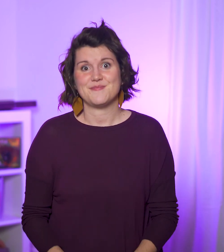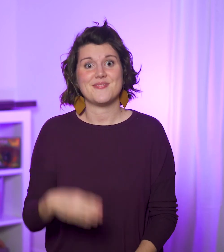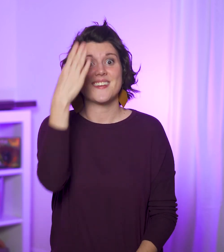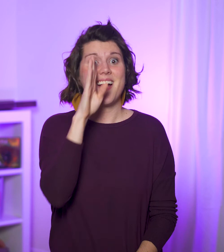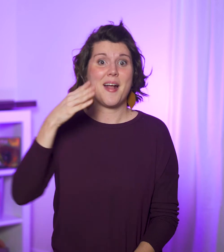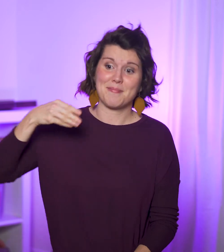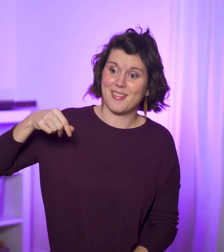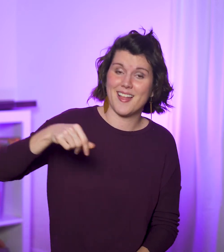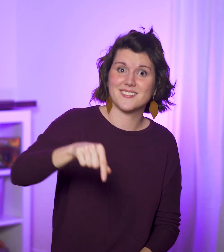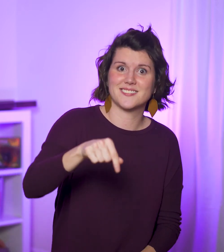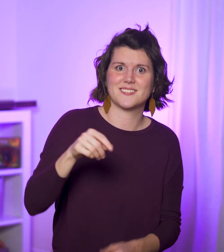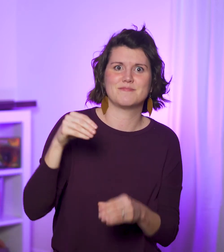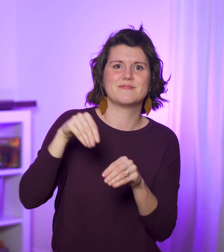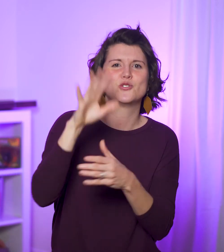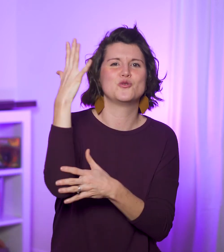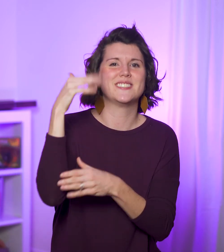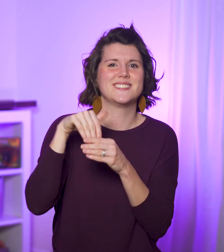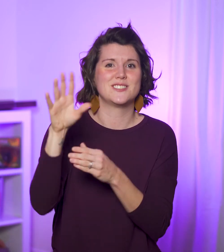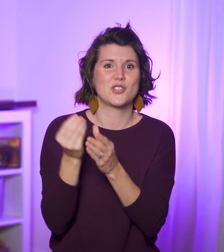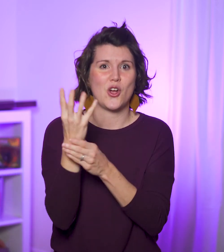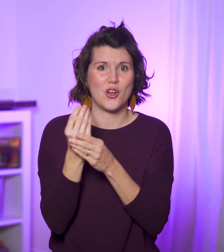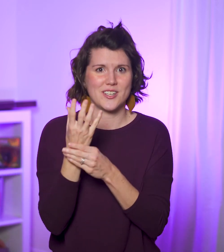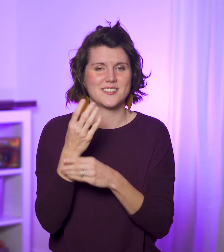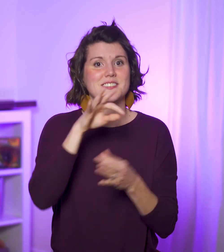When God planted us like trees in His garden,